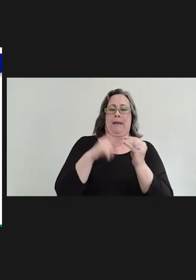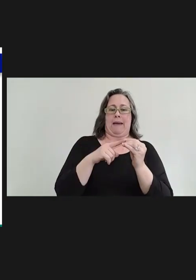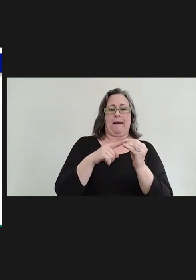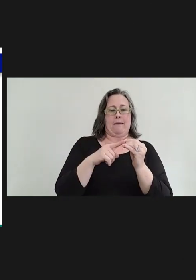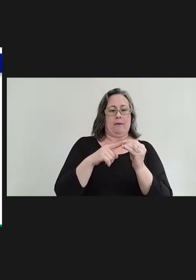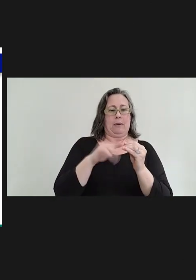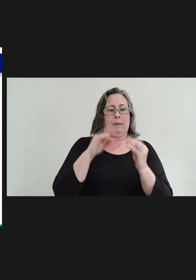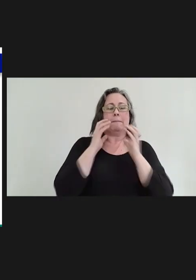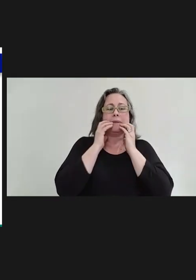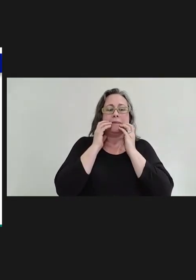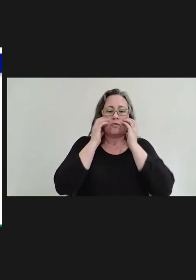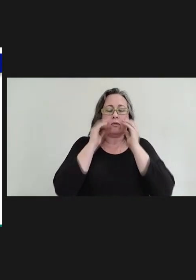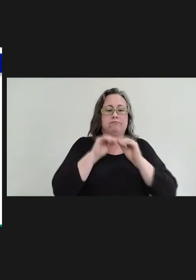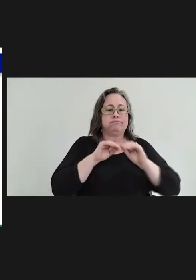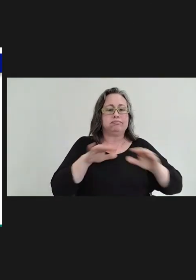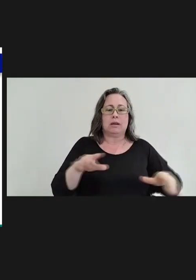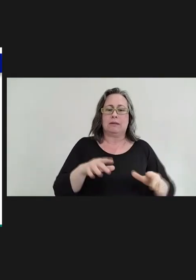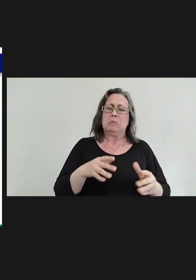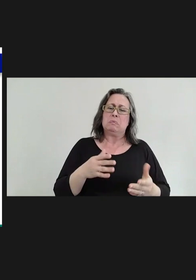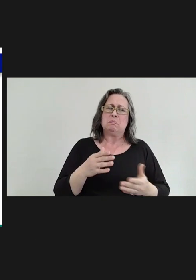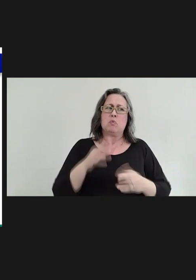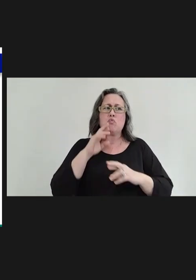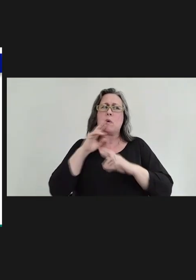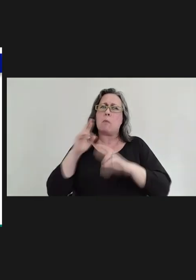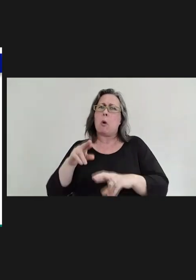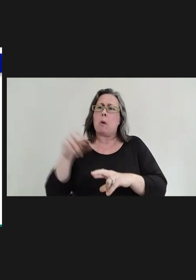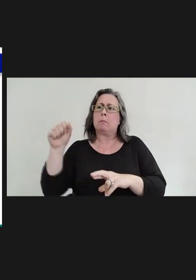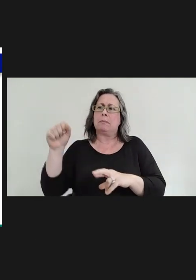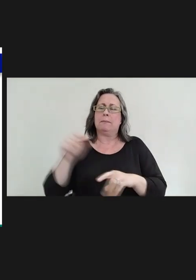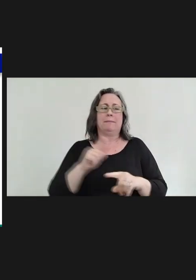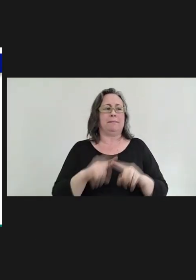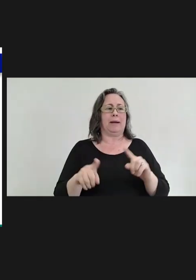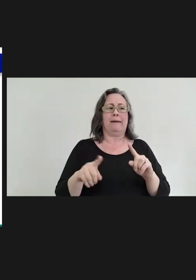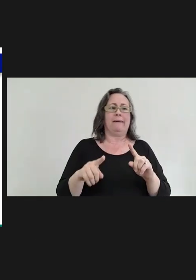but there really wasn't -- we actually watched our MMR to see if we'd see a bump after all our